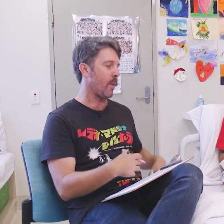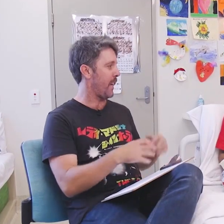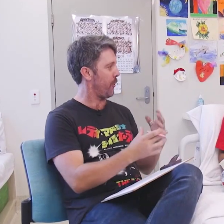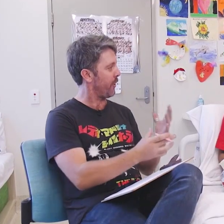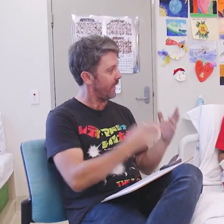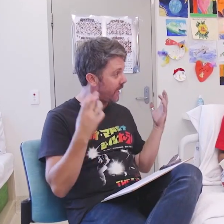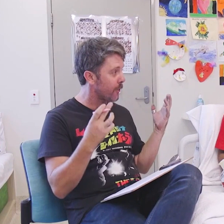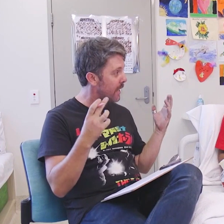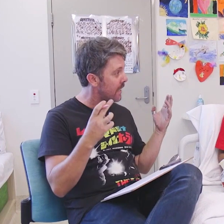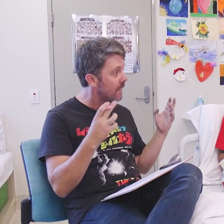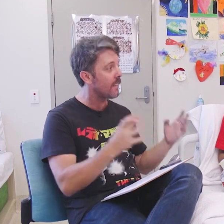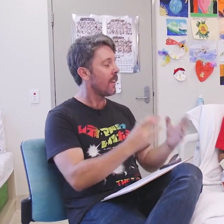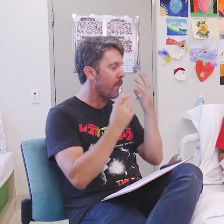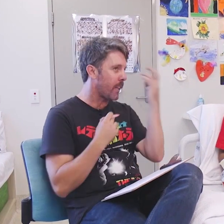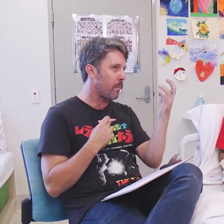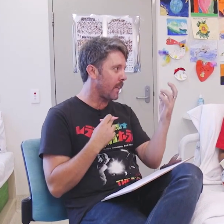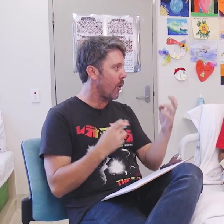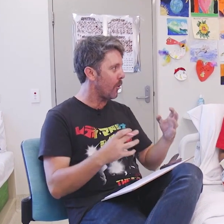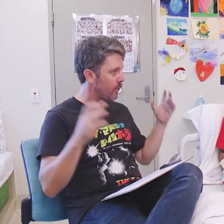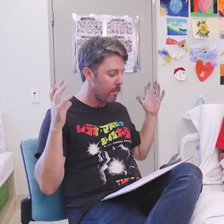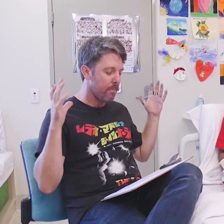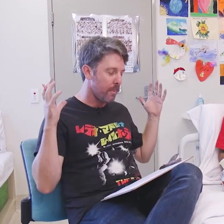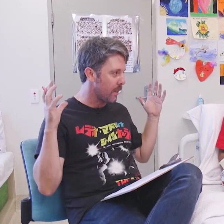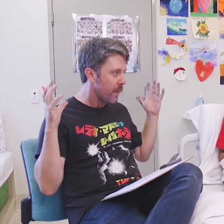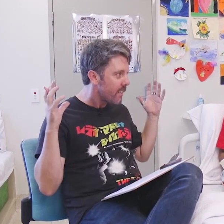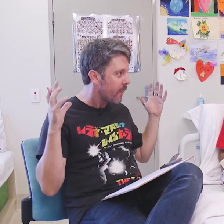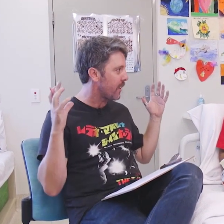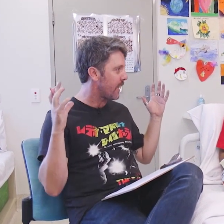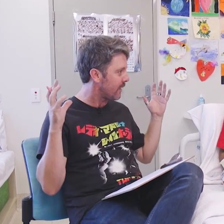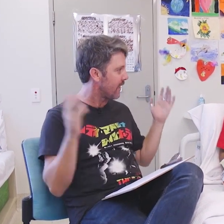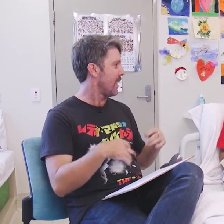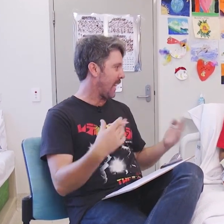where you can exaggerate things, make it a big nose, big set of ears,